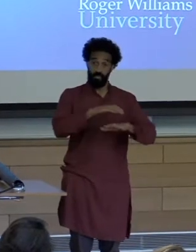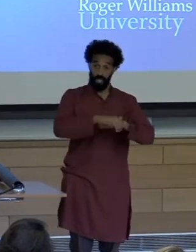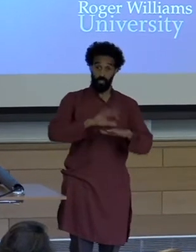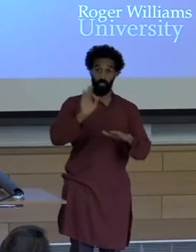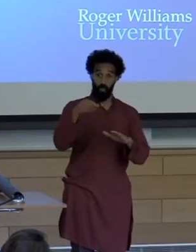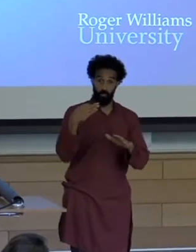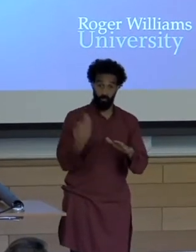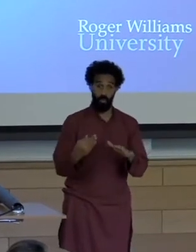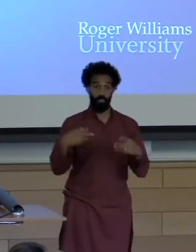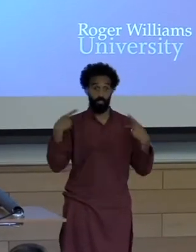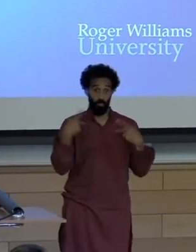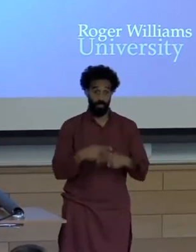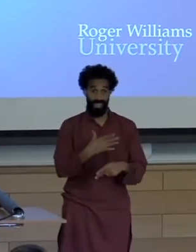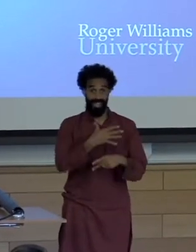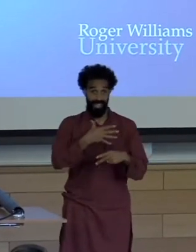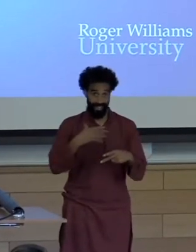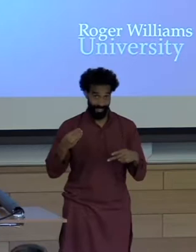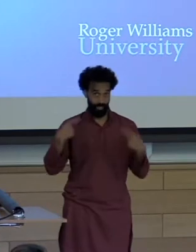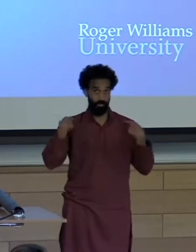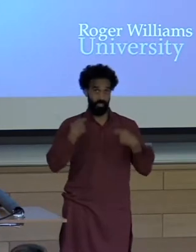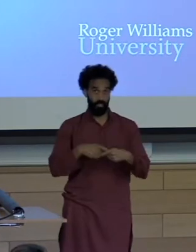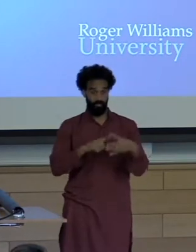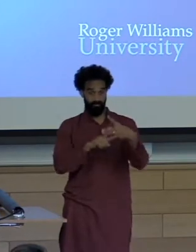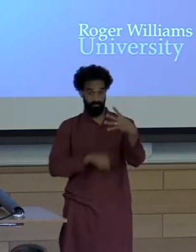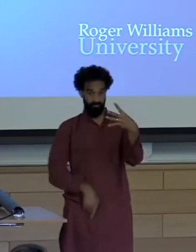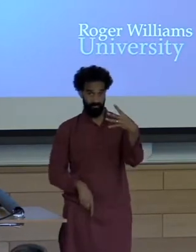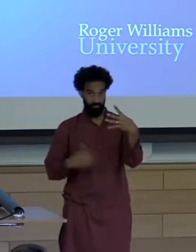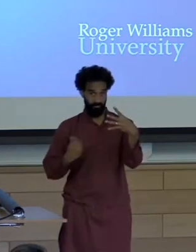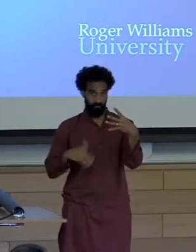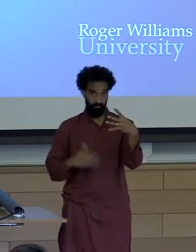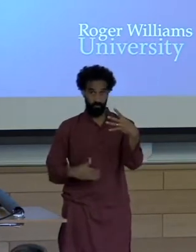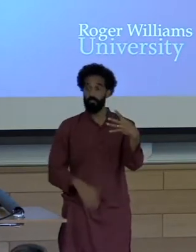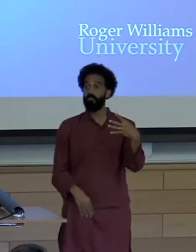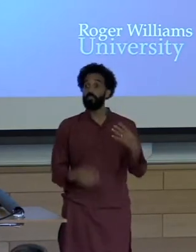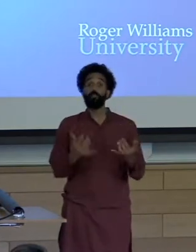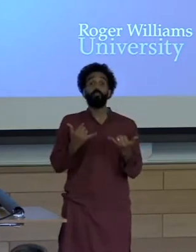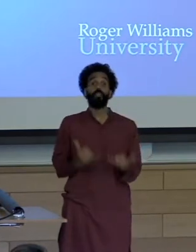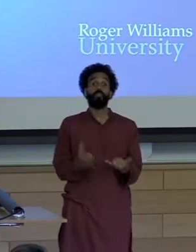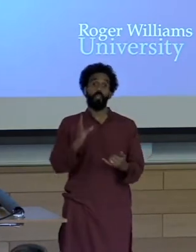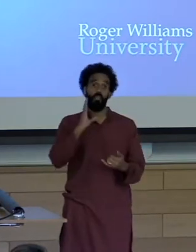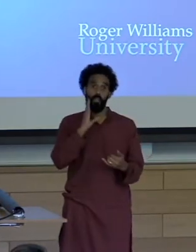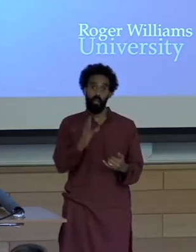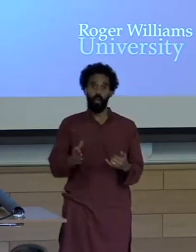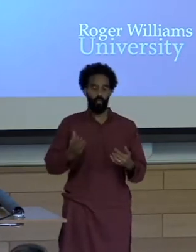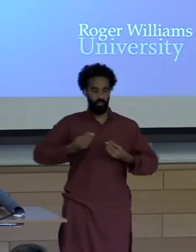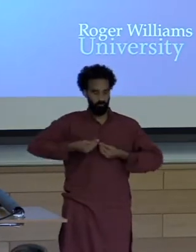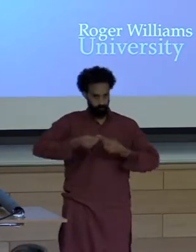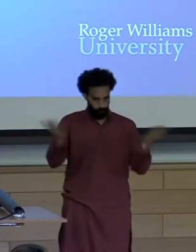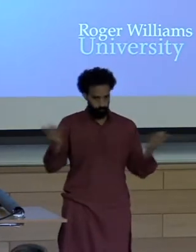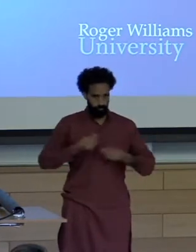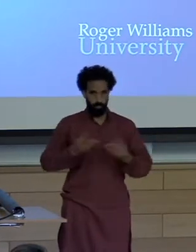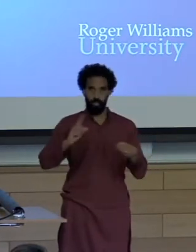and Spanish Today she will share her thoughts on how the Latin American news media reports